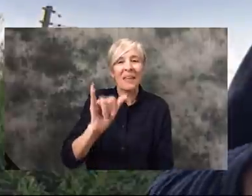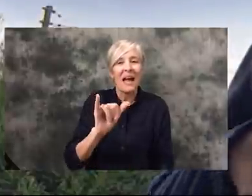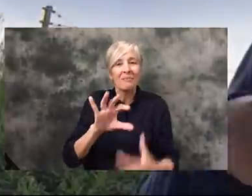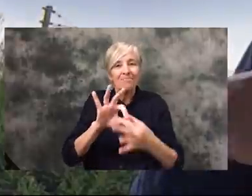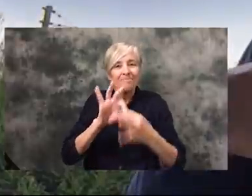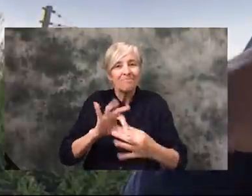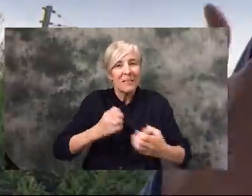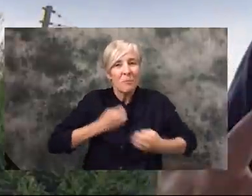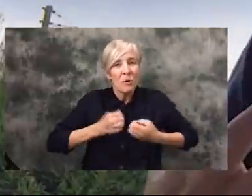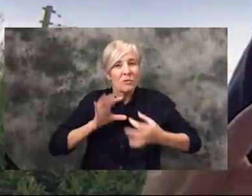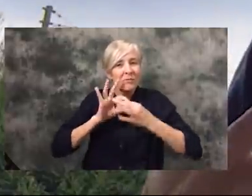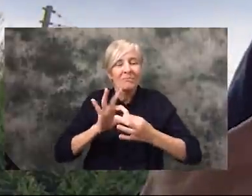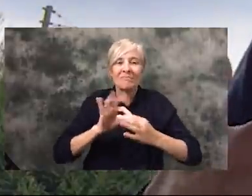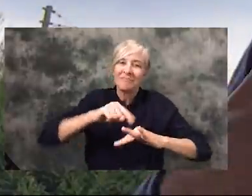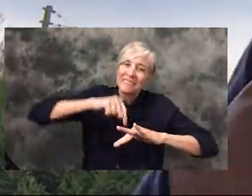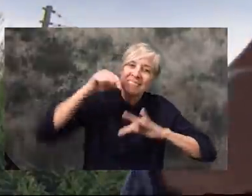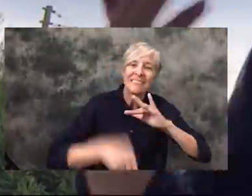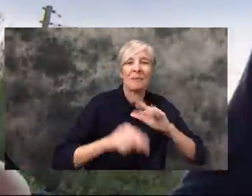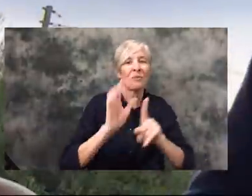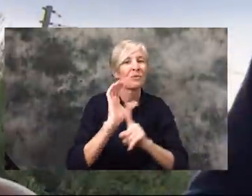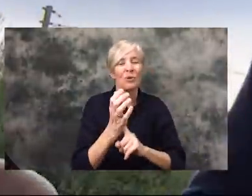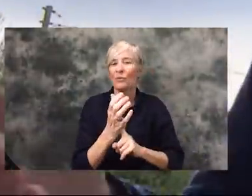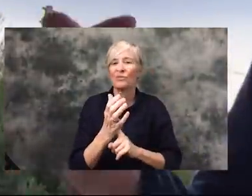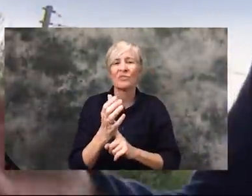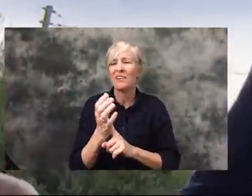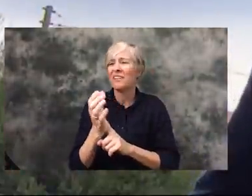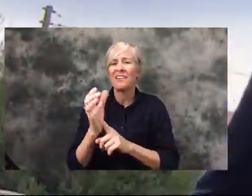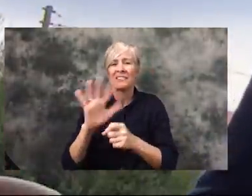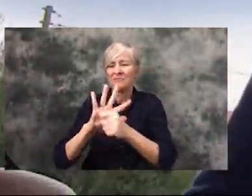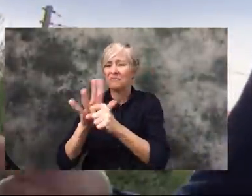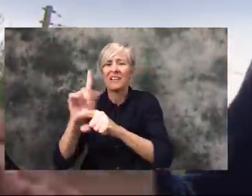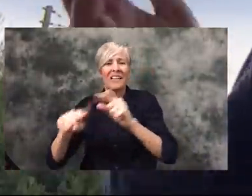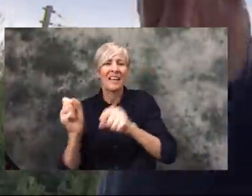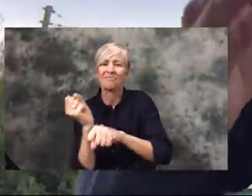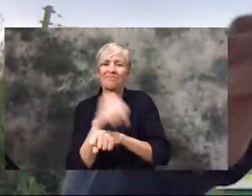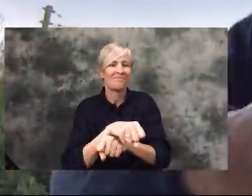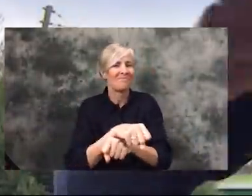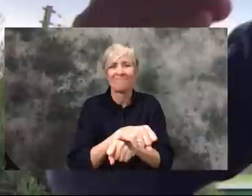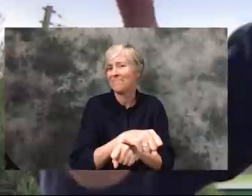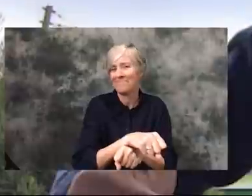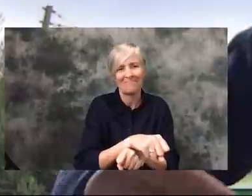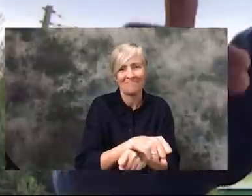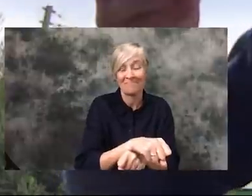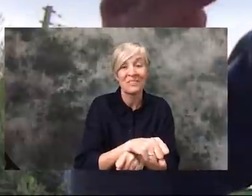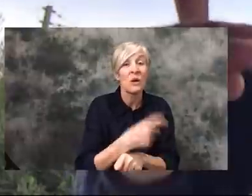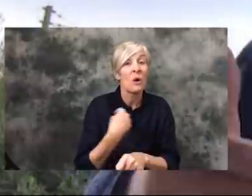culture to let that go because of the virus. So when the situation, when we